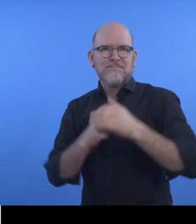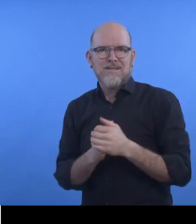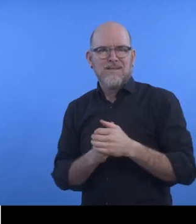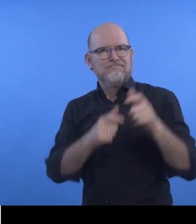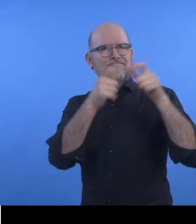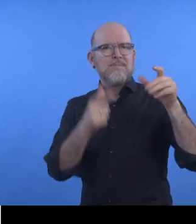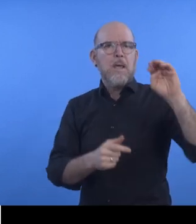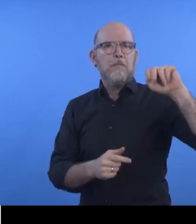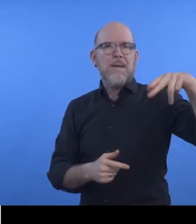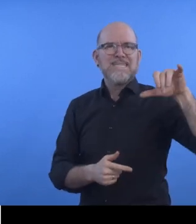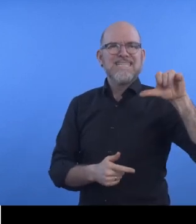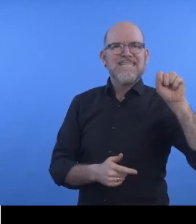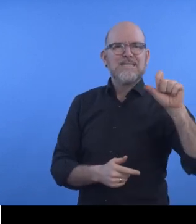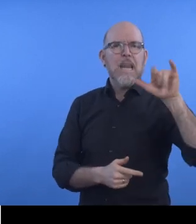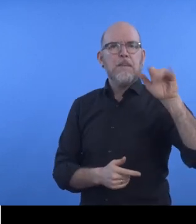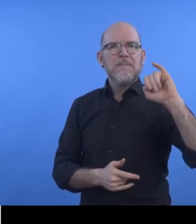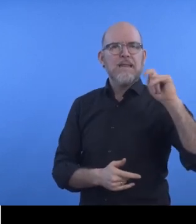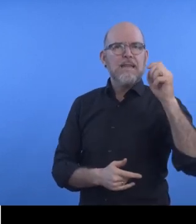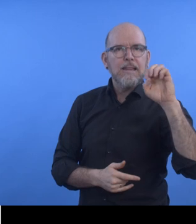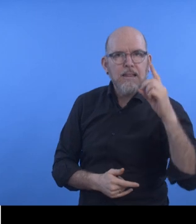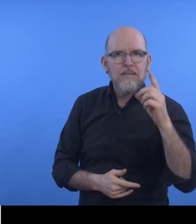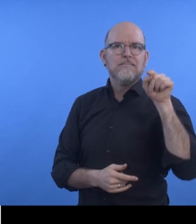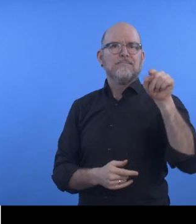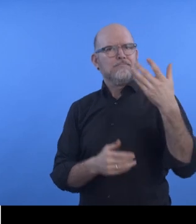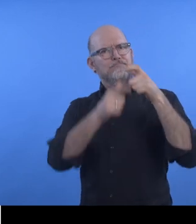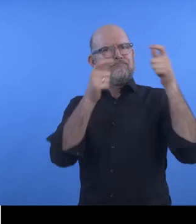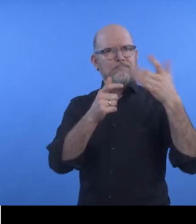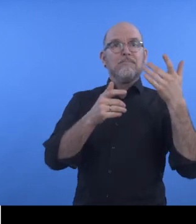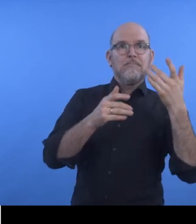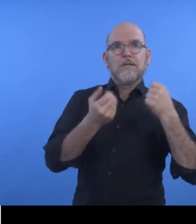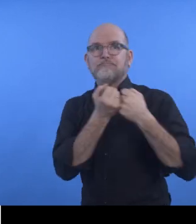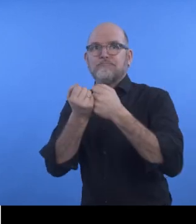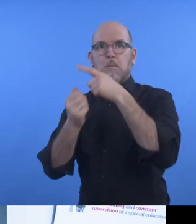Mphasis Limited has launched the "BIRAC – Social Alpha Quest for Assistive Technologies”,